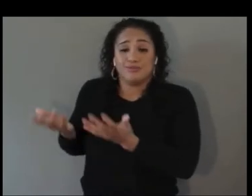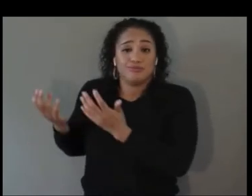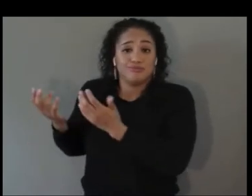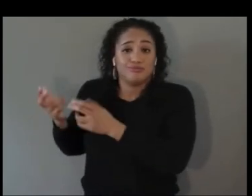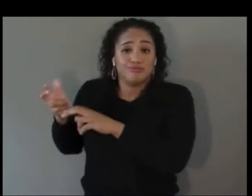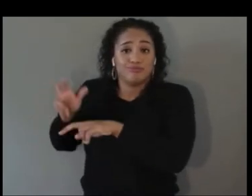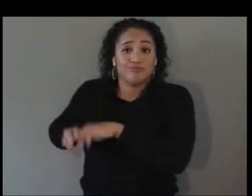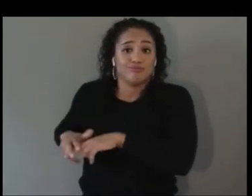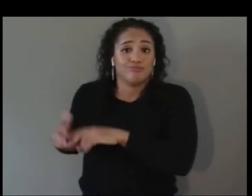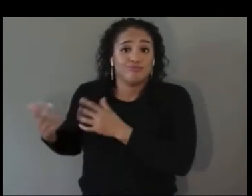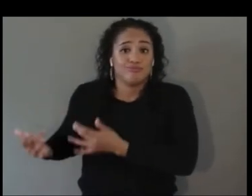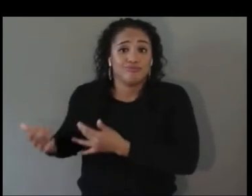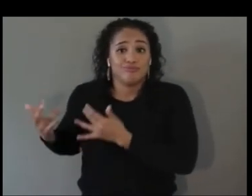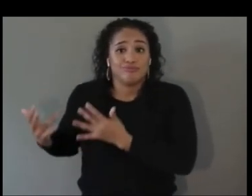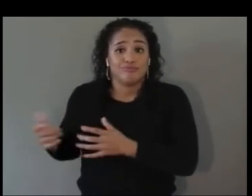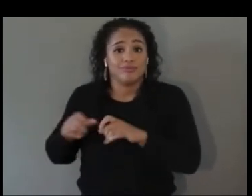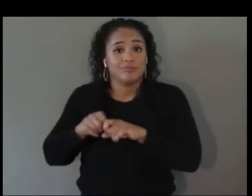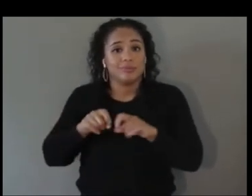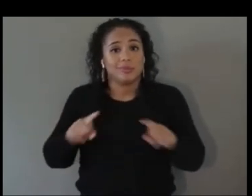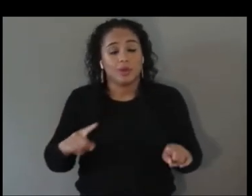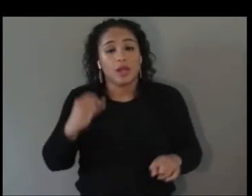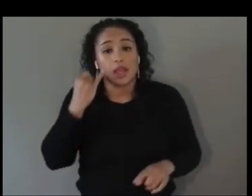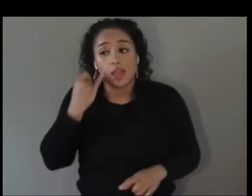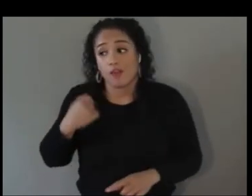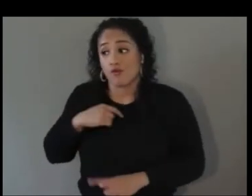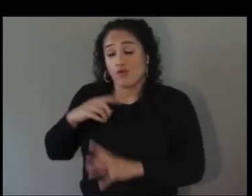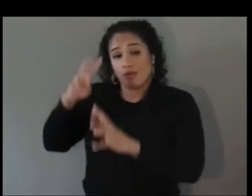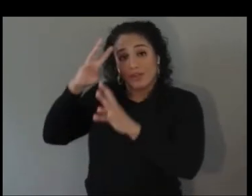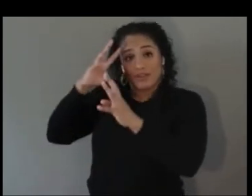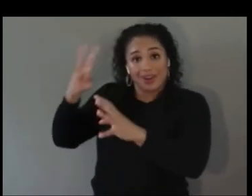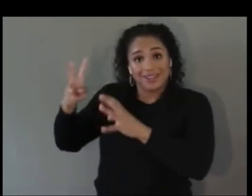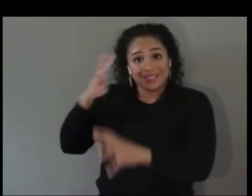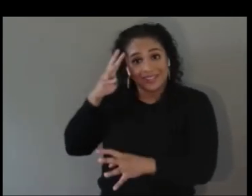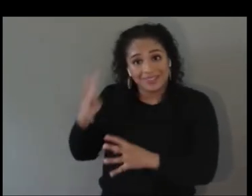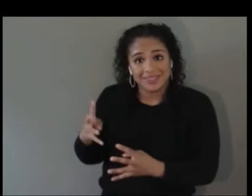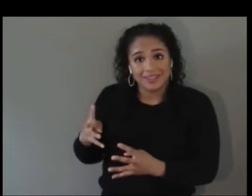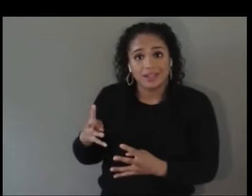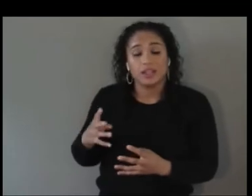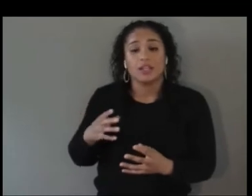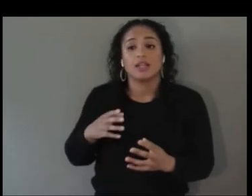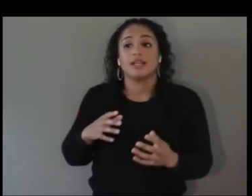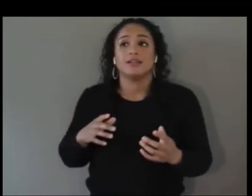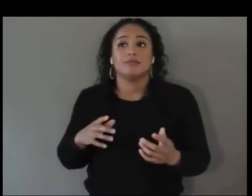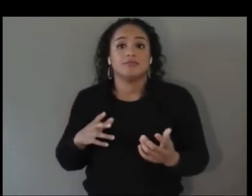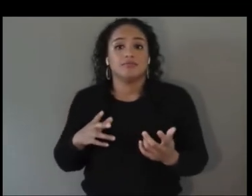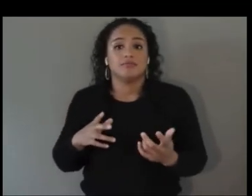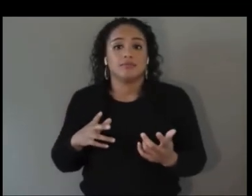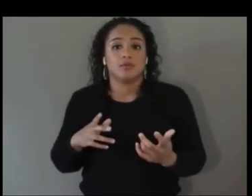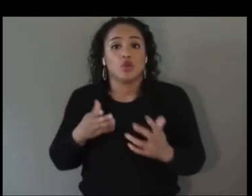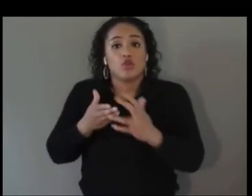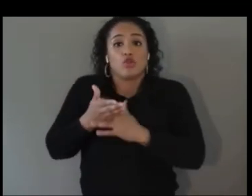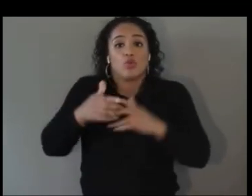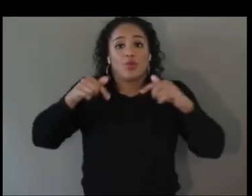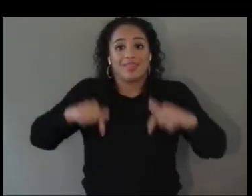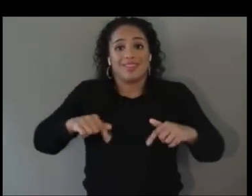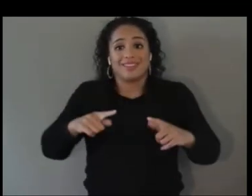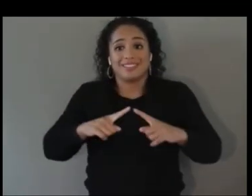through unlocking creativity of this extremely neurodiverse community. There's literally a